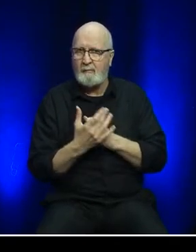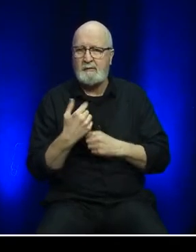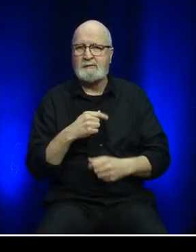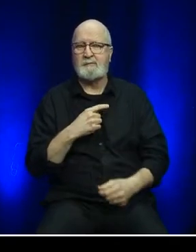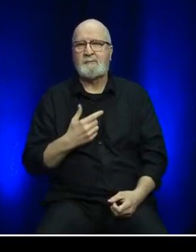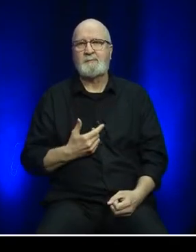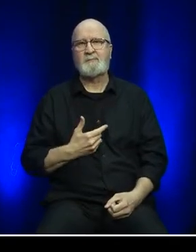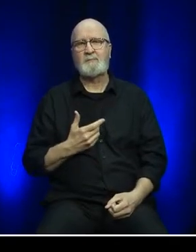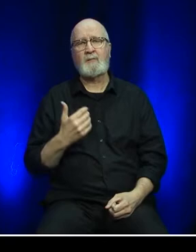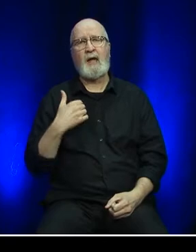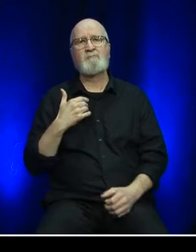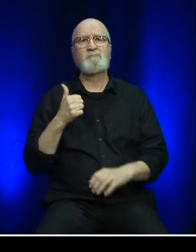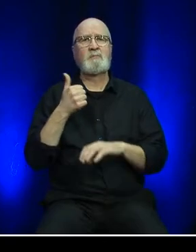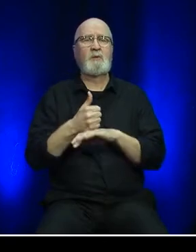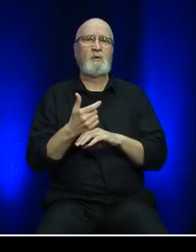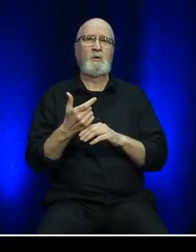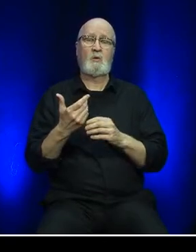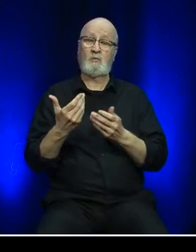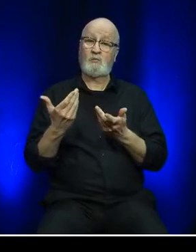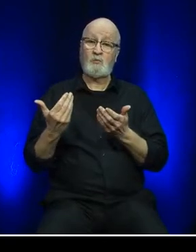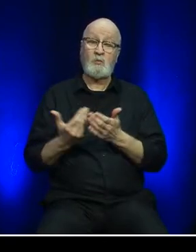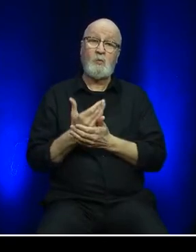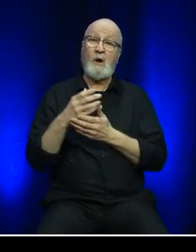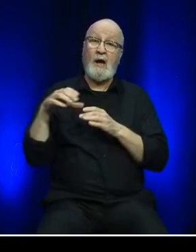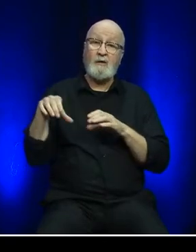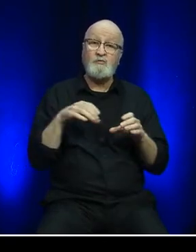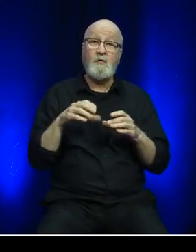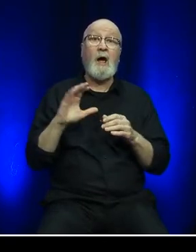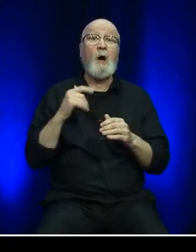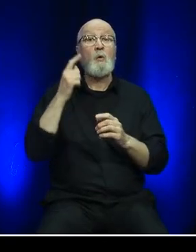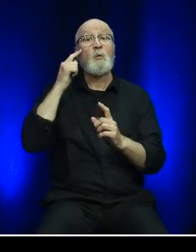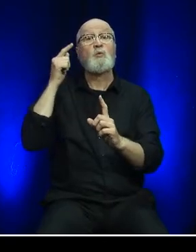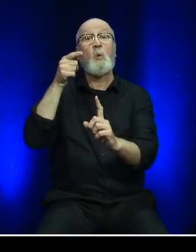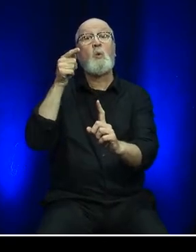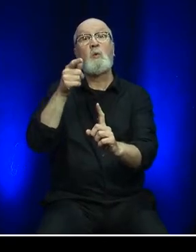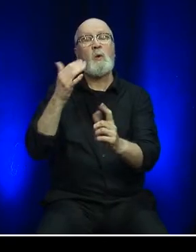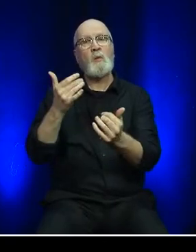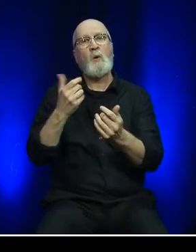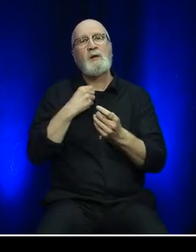And we have implemented initial actions towards our goal of net-zero emissions by 2050.